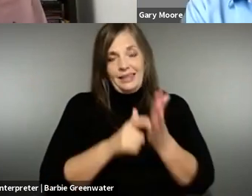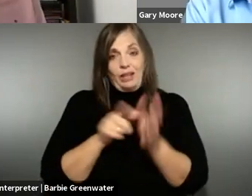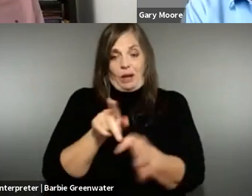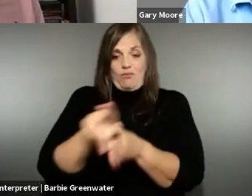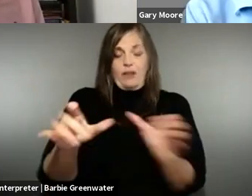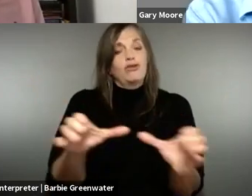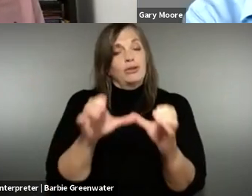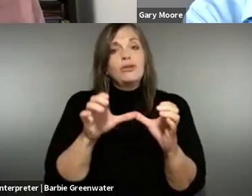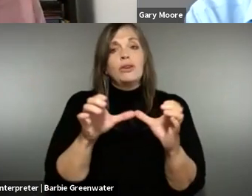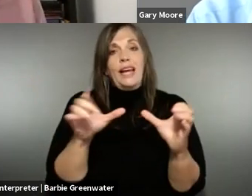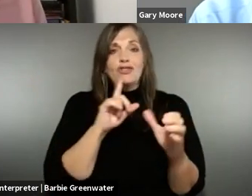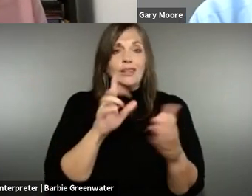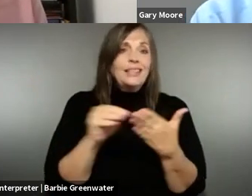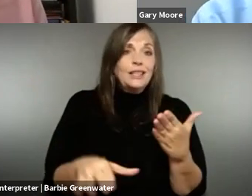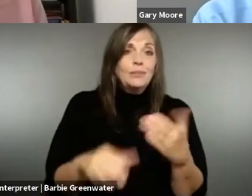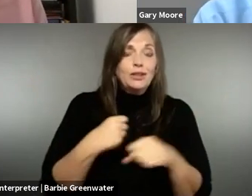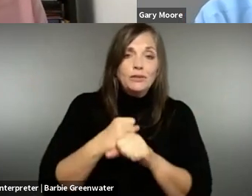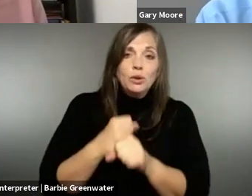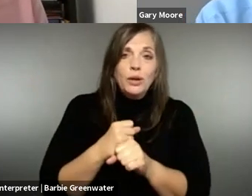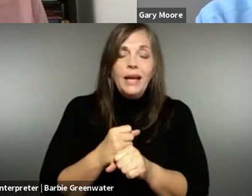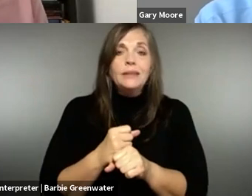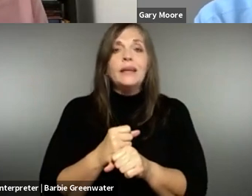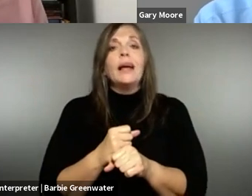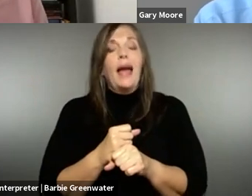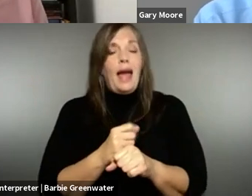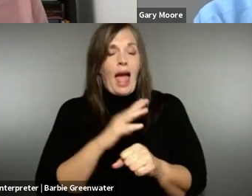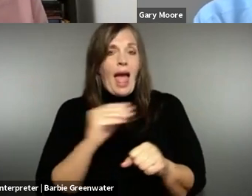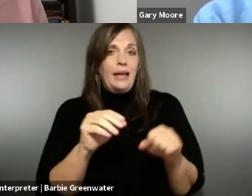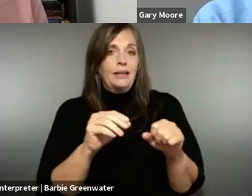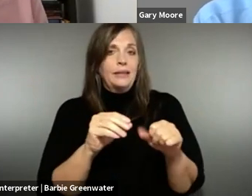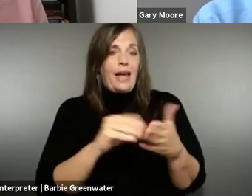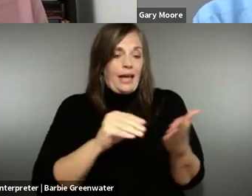this is really an official professional certification. It